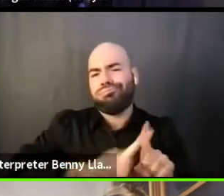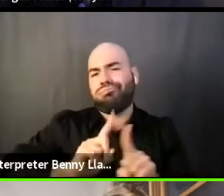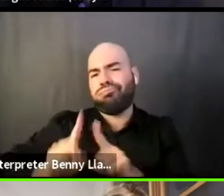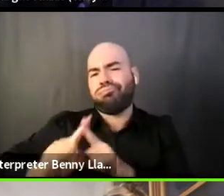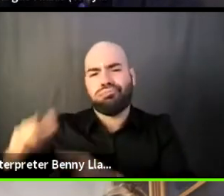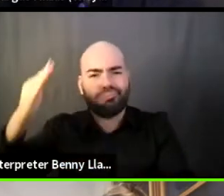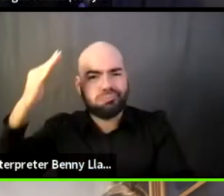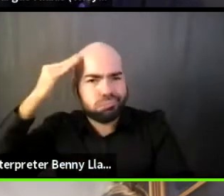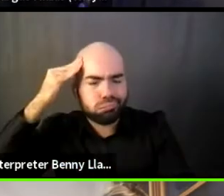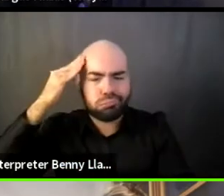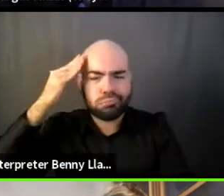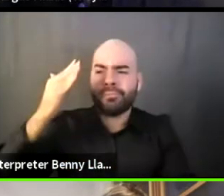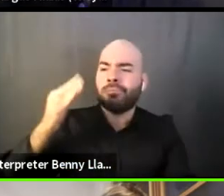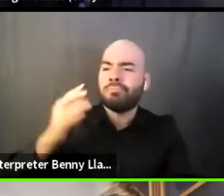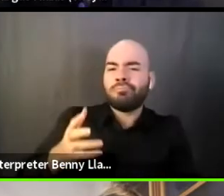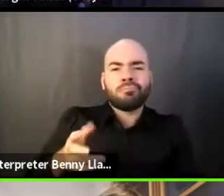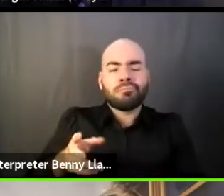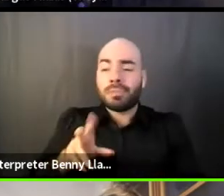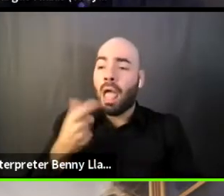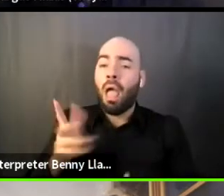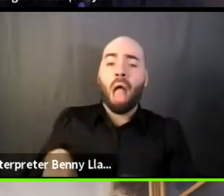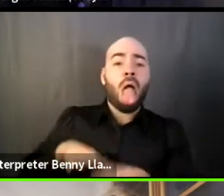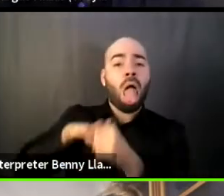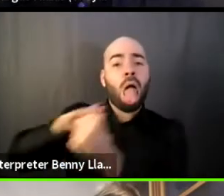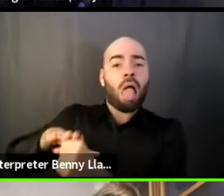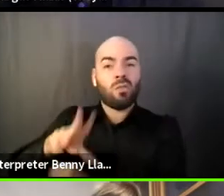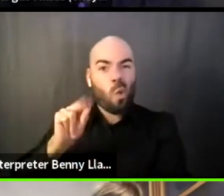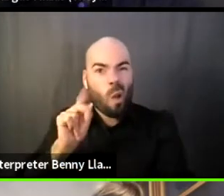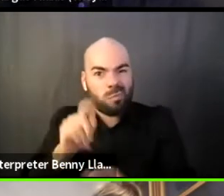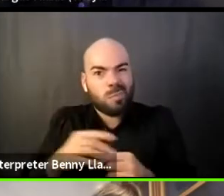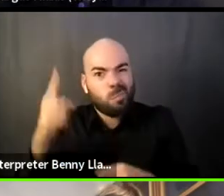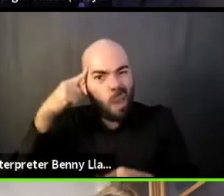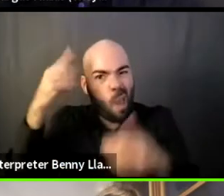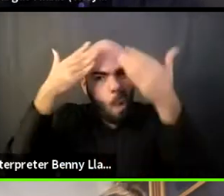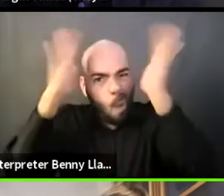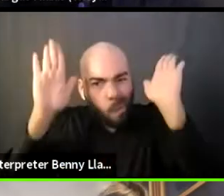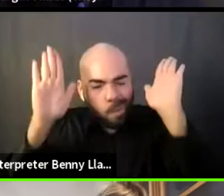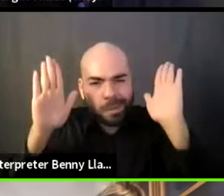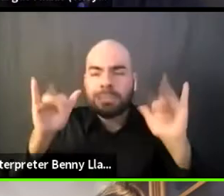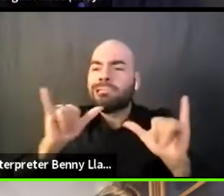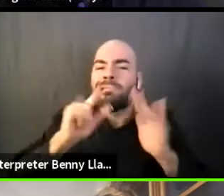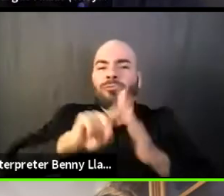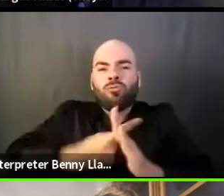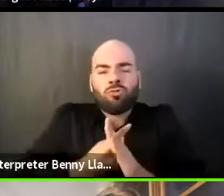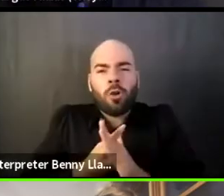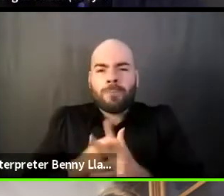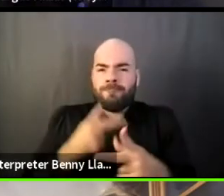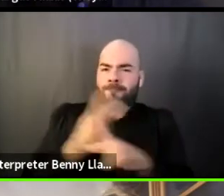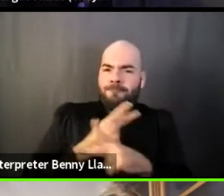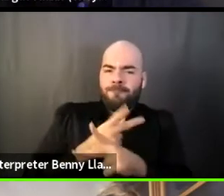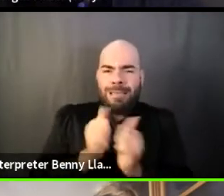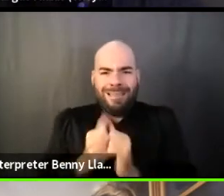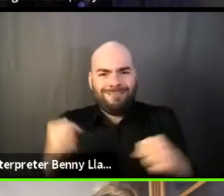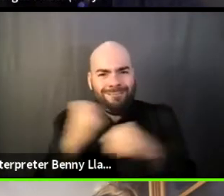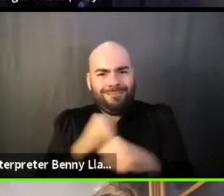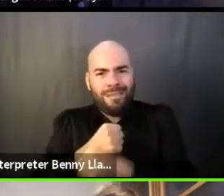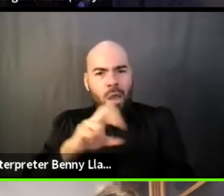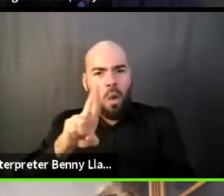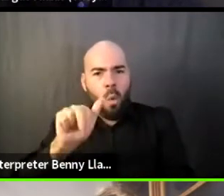to achieve, to begin the work, to continue the work, to wherever they're at in their process.